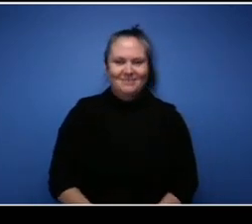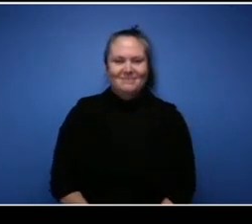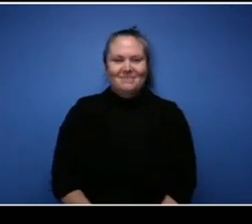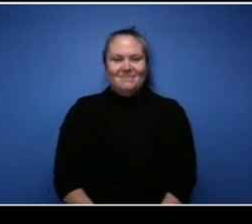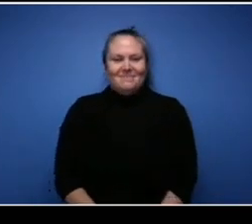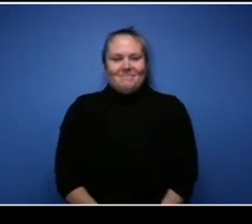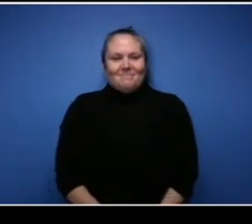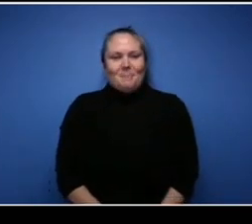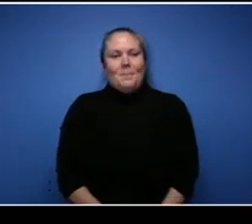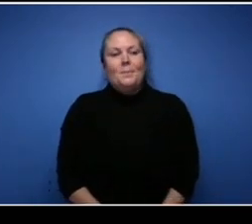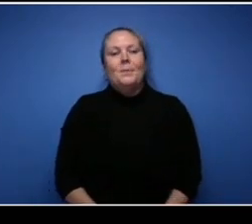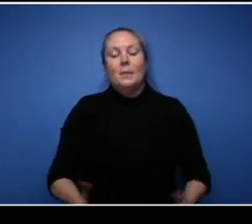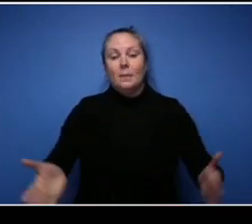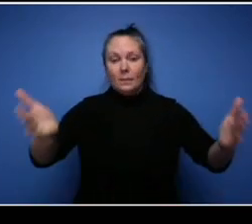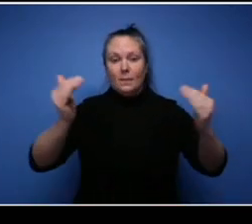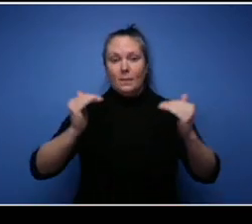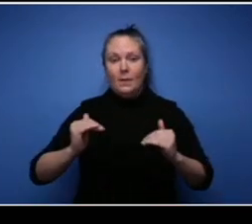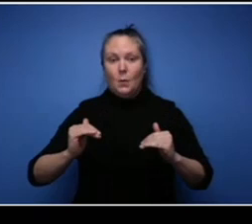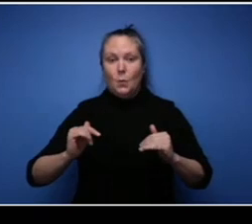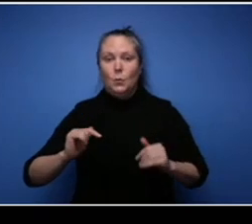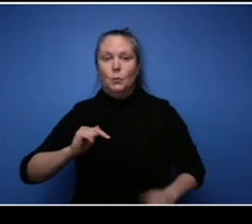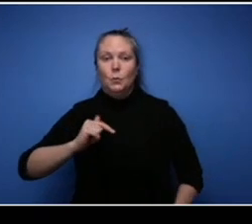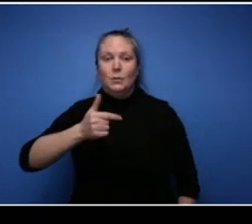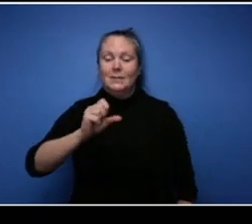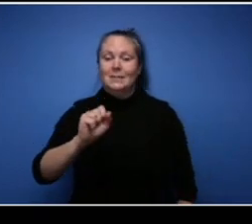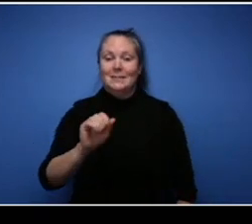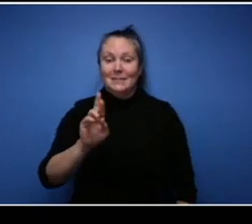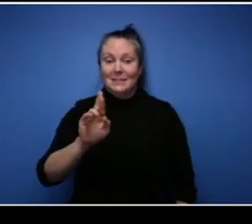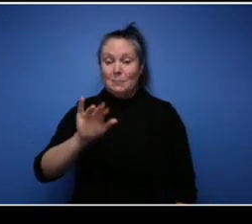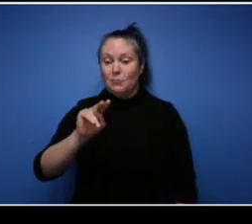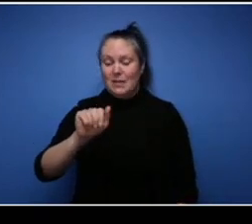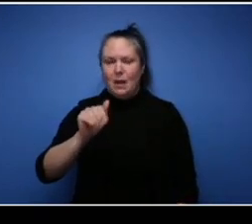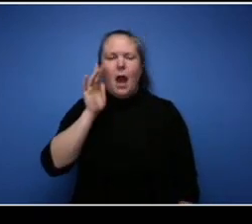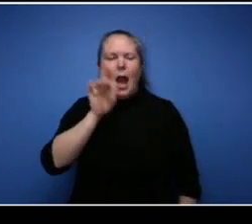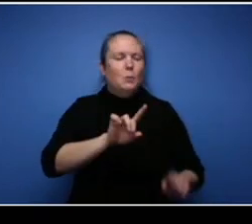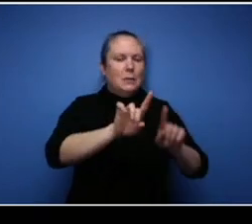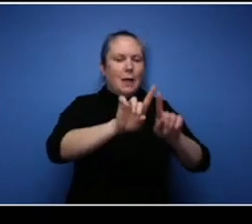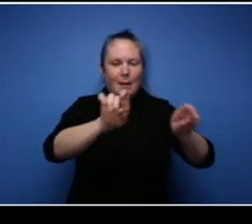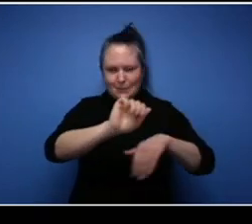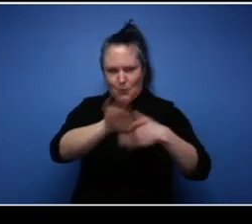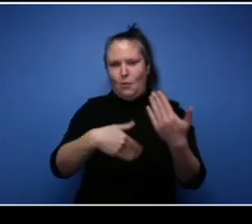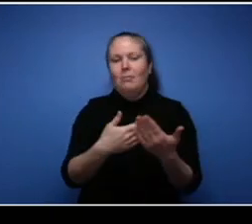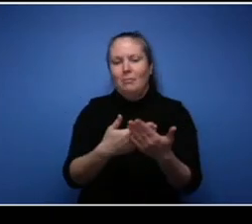ask Sabrina first and this is going to be us to everybody of course. Where can we find